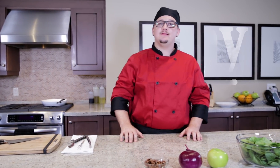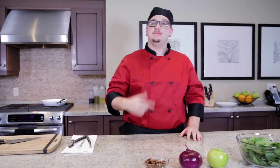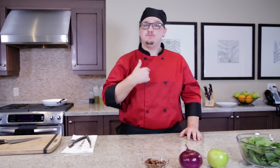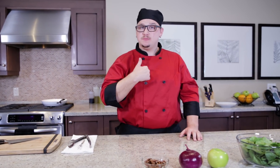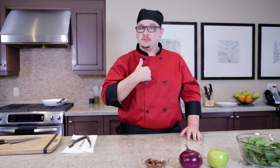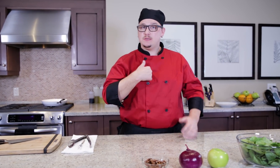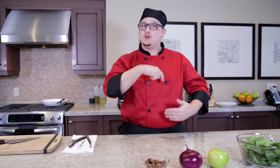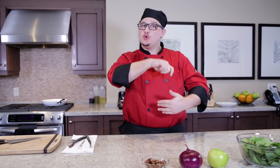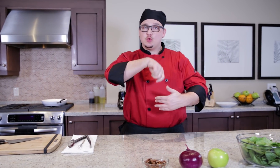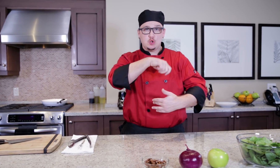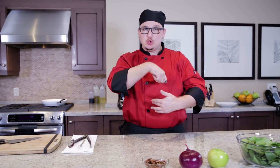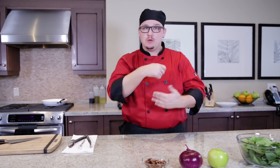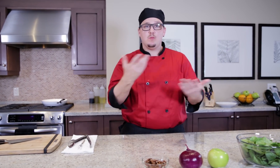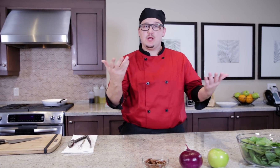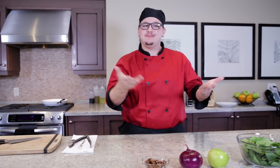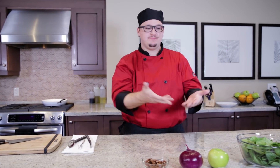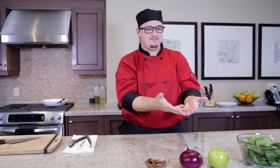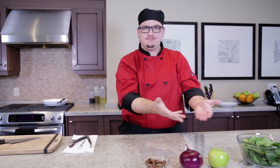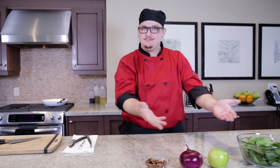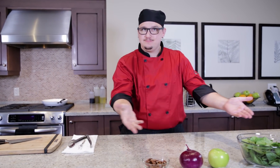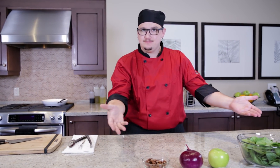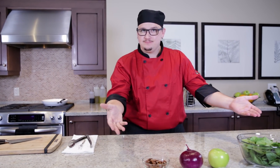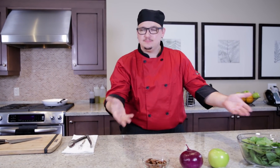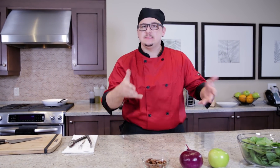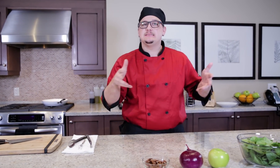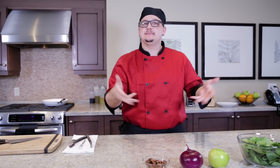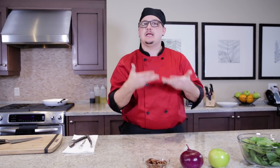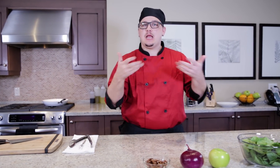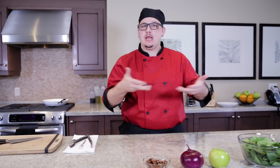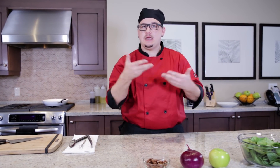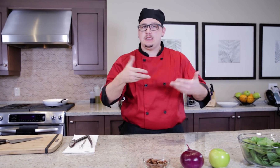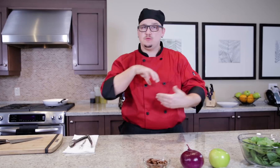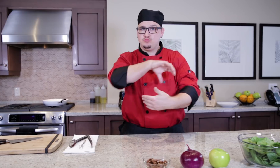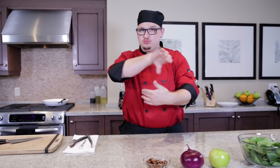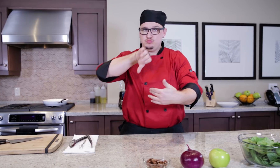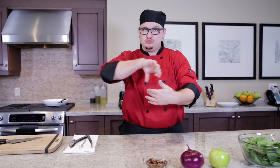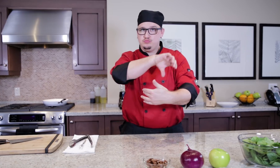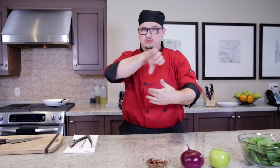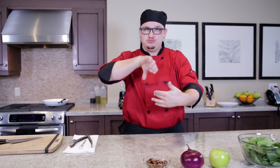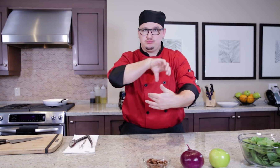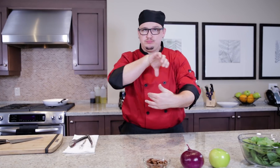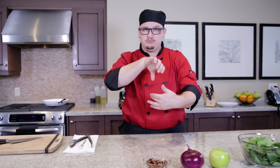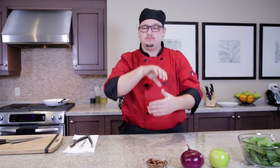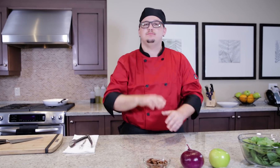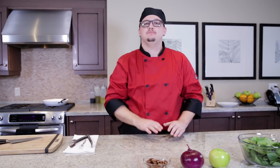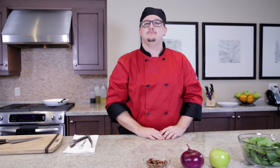These are the ingredients I’ll be using to make the salad.